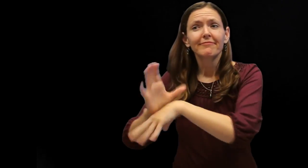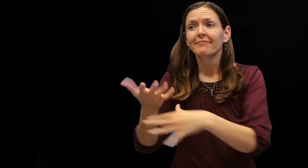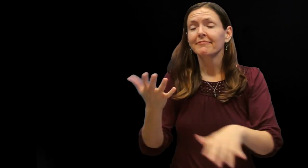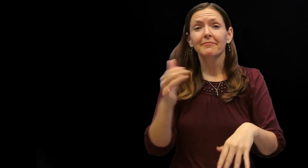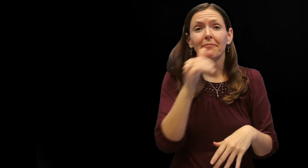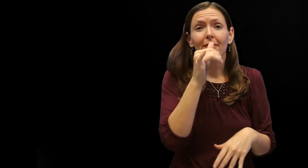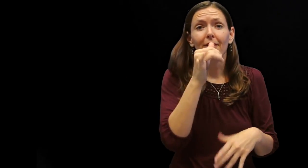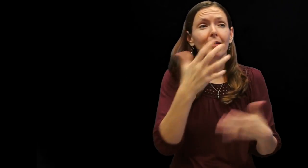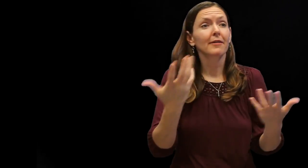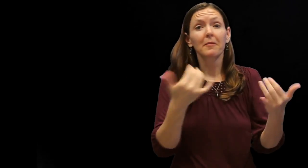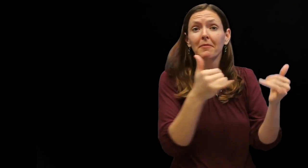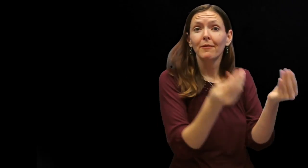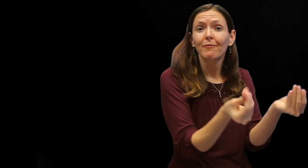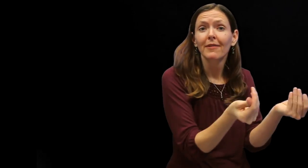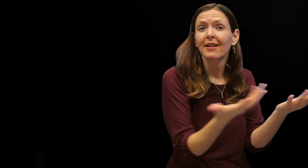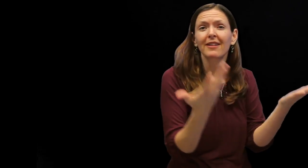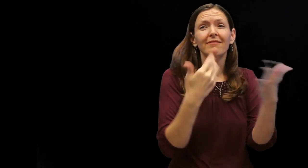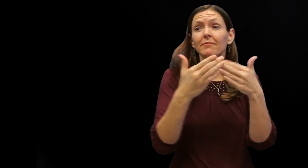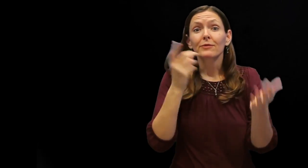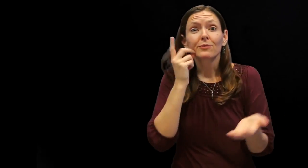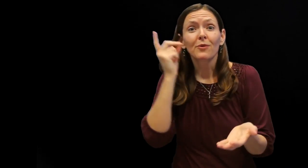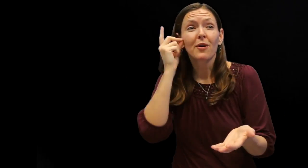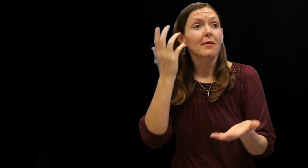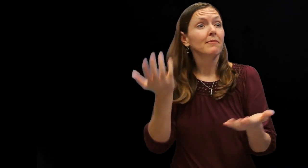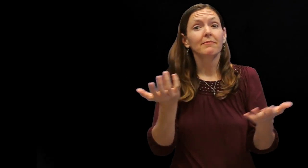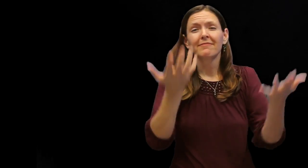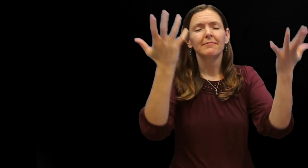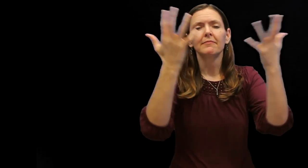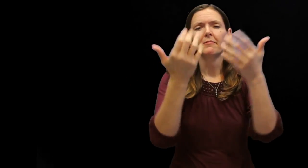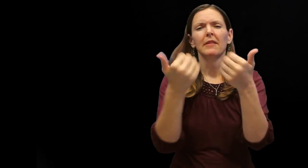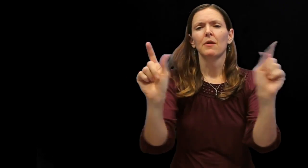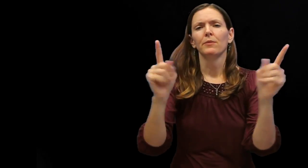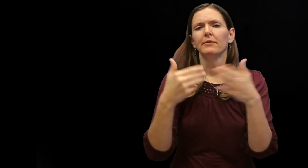Academic language can be found at churches, bars, playgrounds, dorms and more. Anywhere, really.